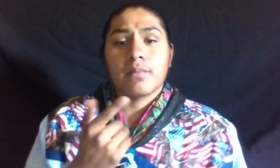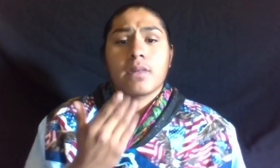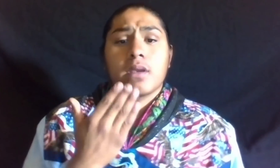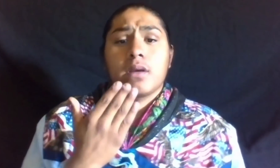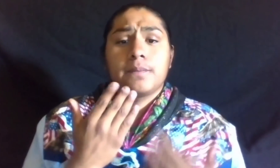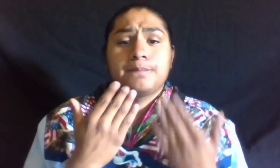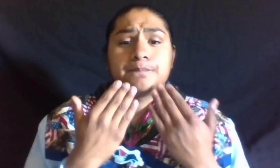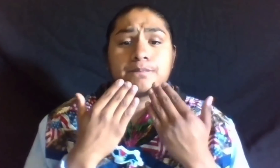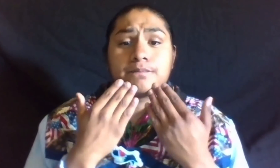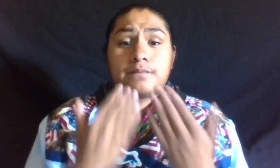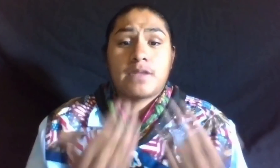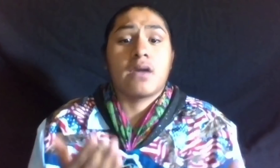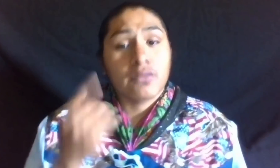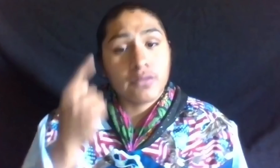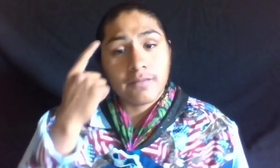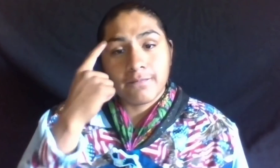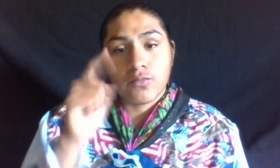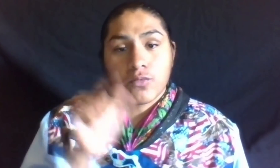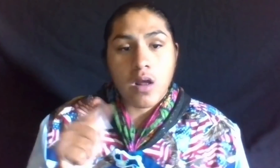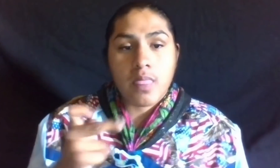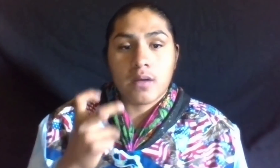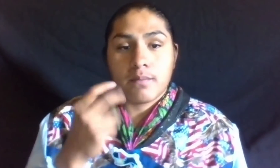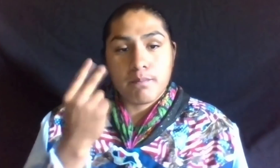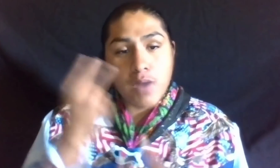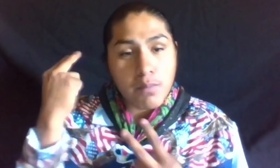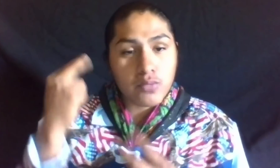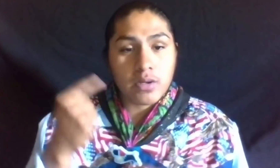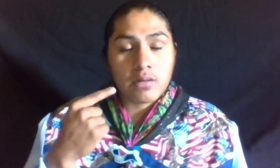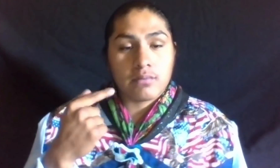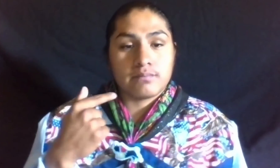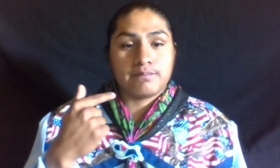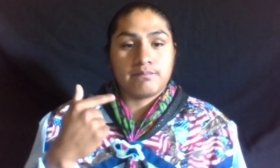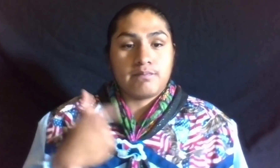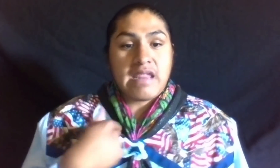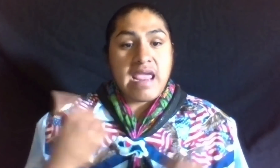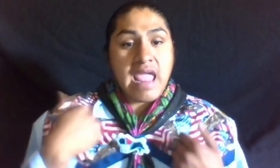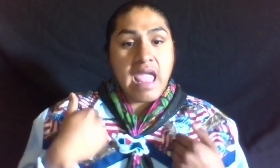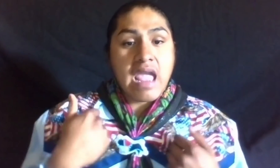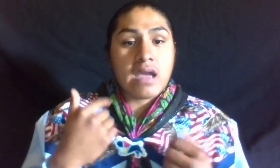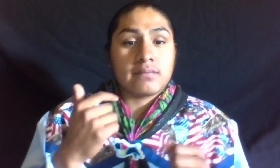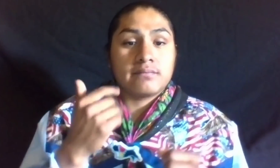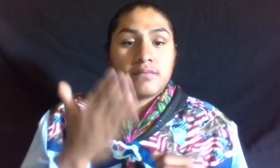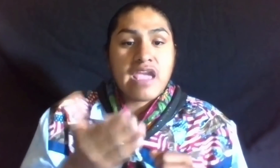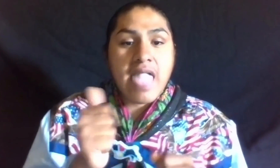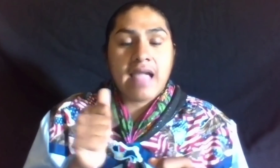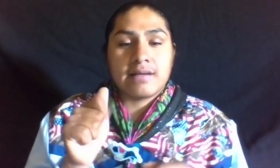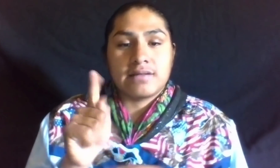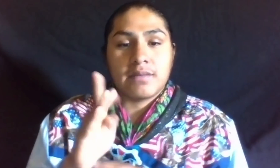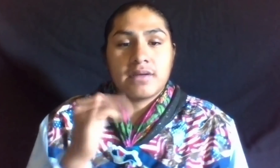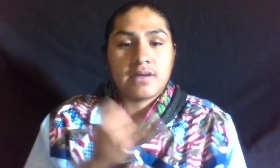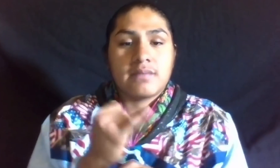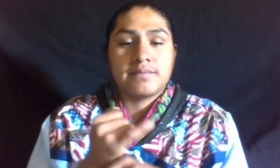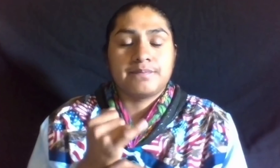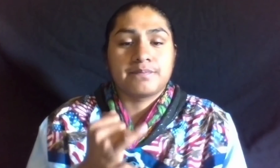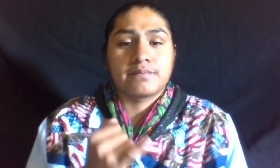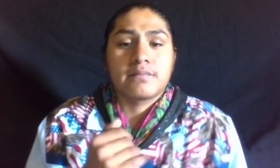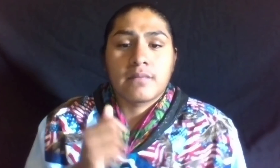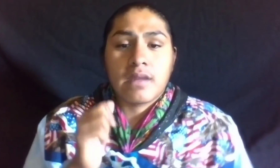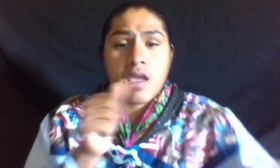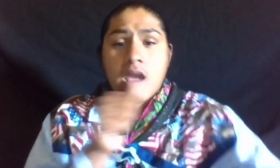THANK YOU, FOR ALL THE MEMORIES I’VE HAD THERE AT ASDB CAMPUS.